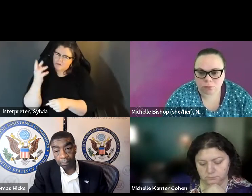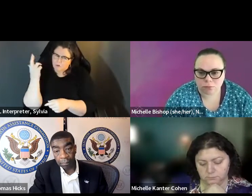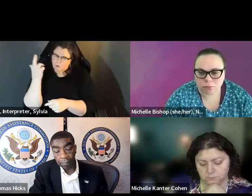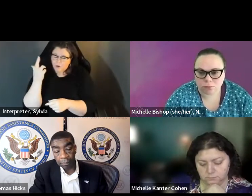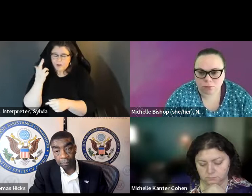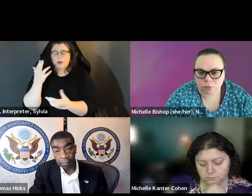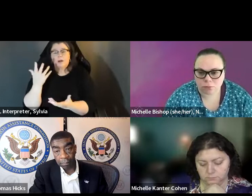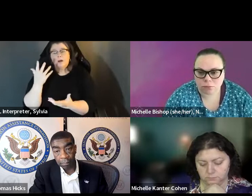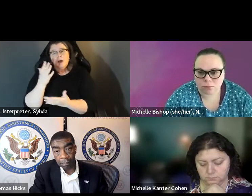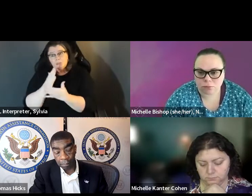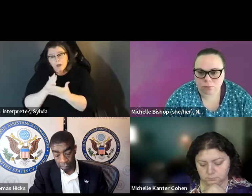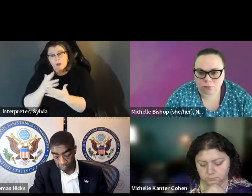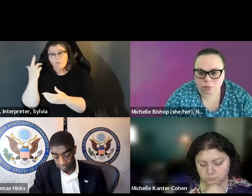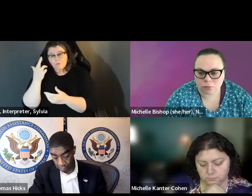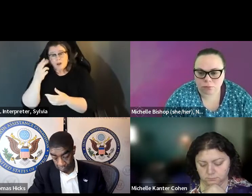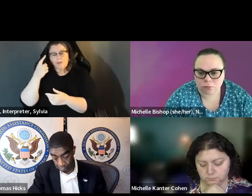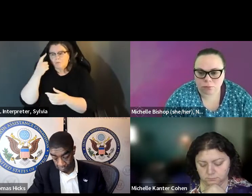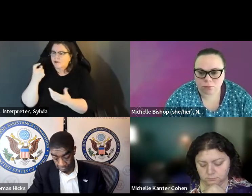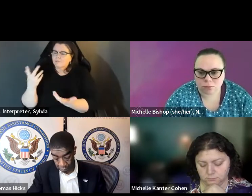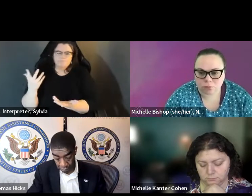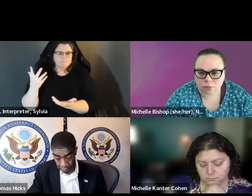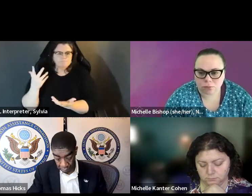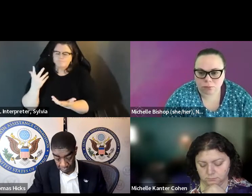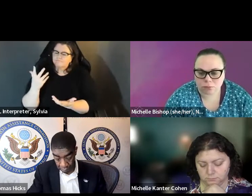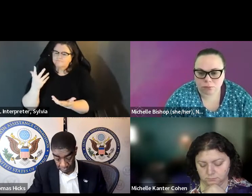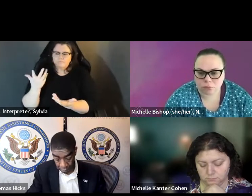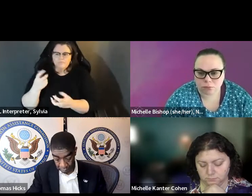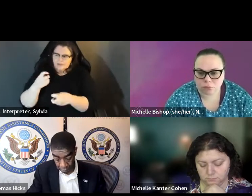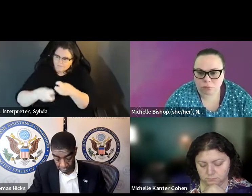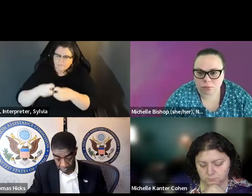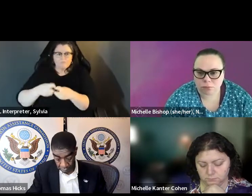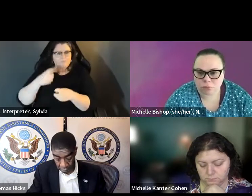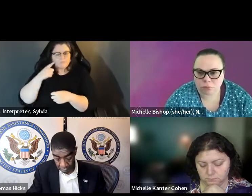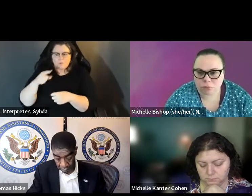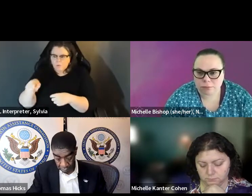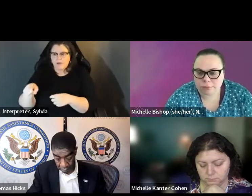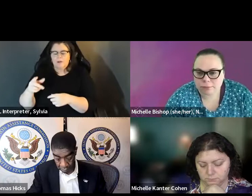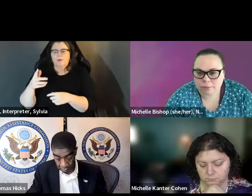several factors there, but part of that is due to the increased difficulties that people with disabilities face the part of that seems to be due to Yeah, there's several factors there, but part of that is due to the increased difficulties of people with disabilities based on building. in voting